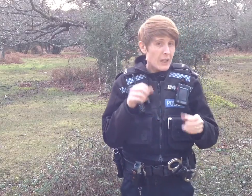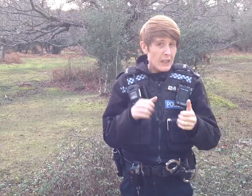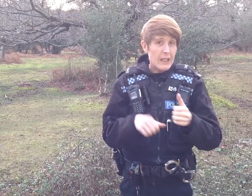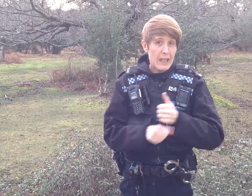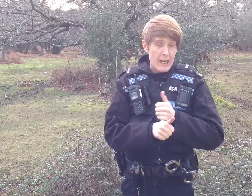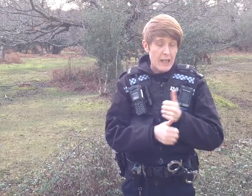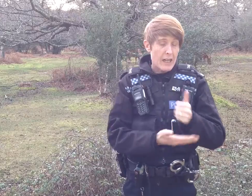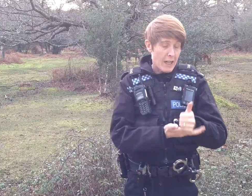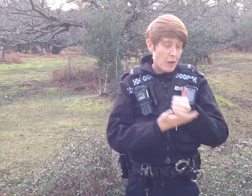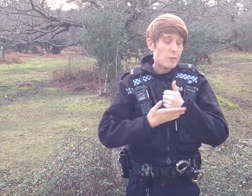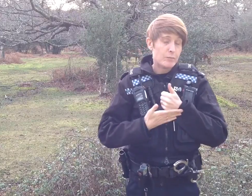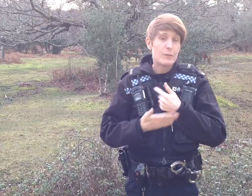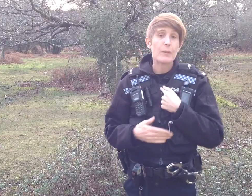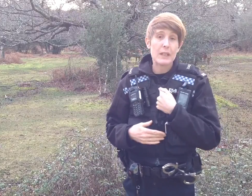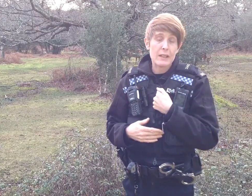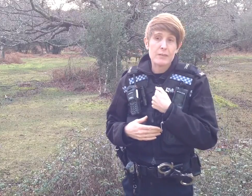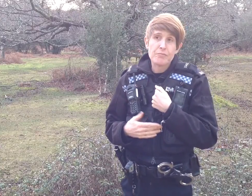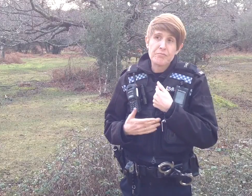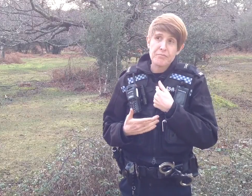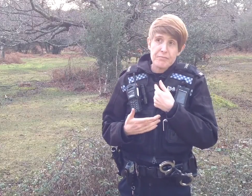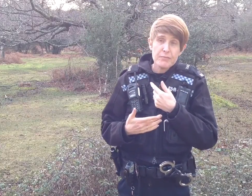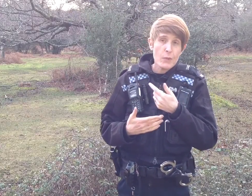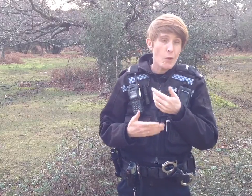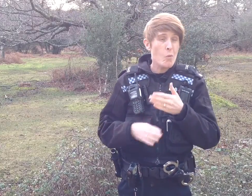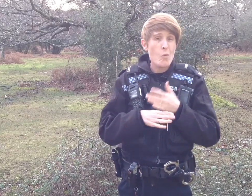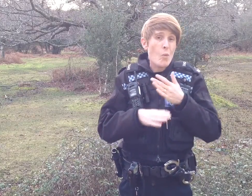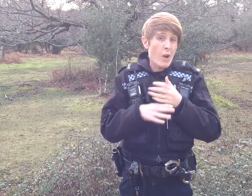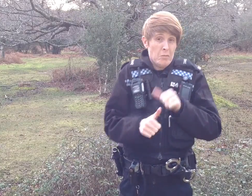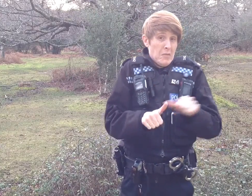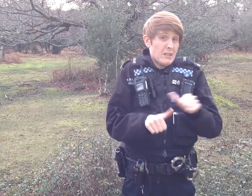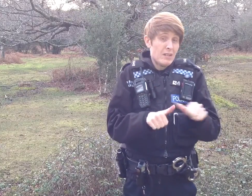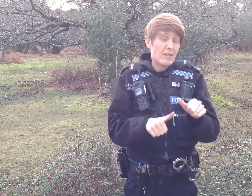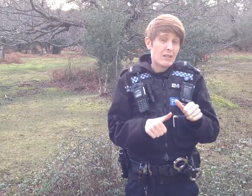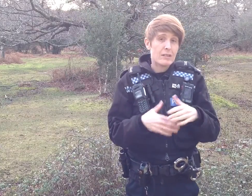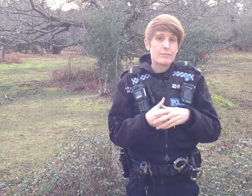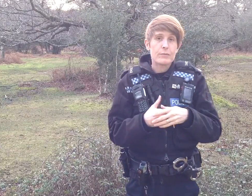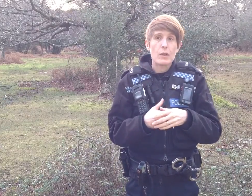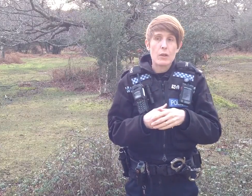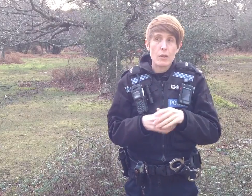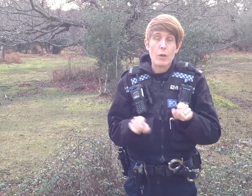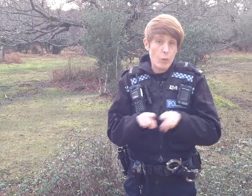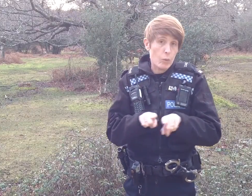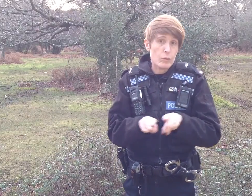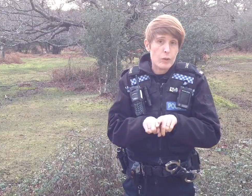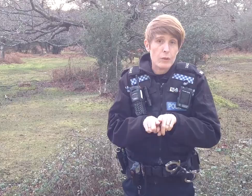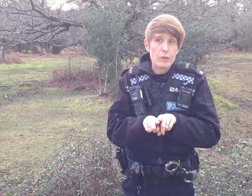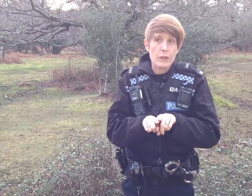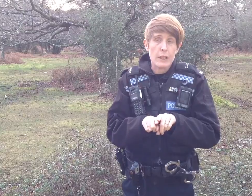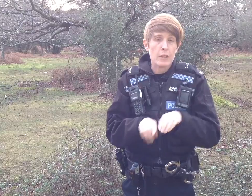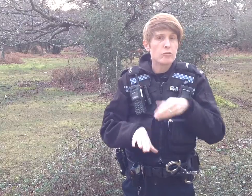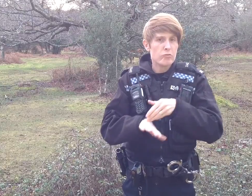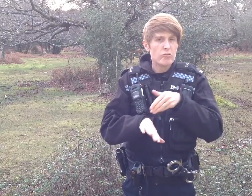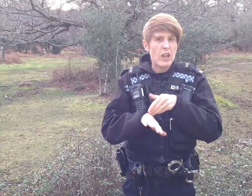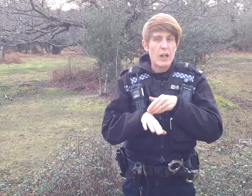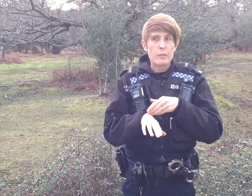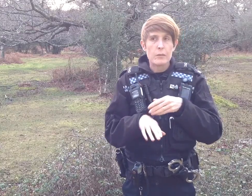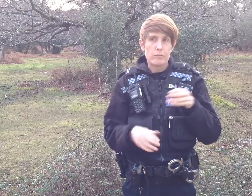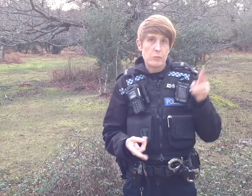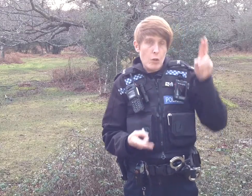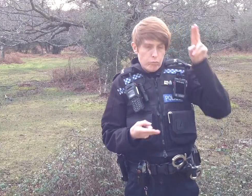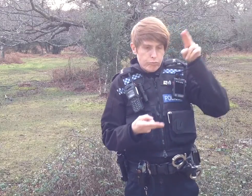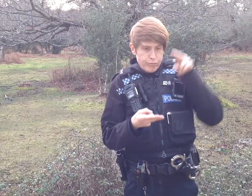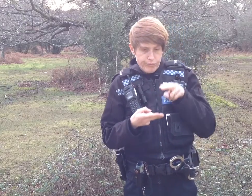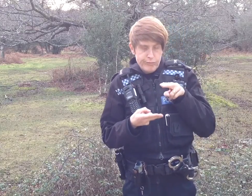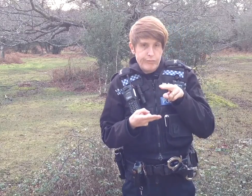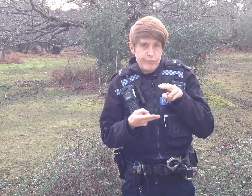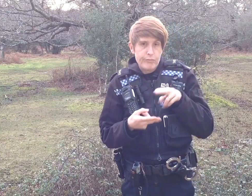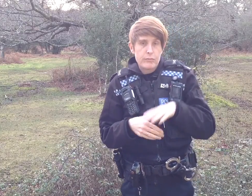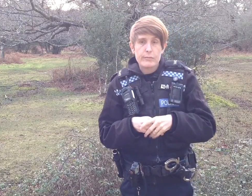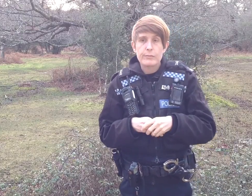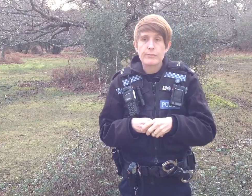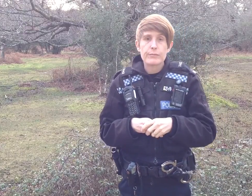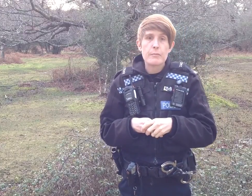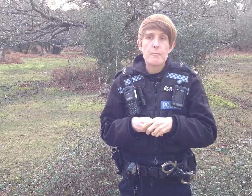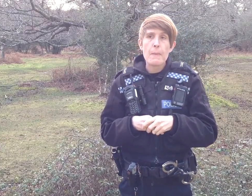This helps me work better and reduce crime.